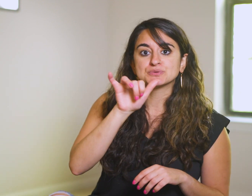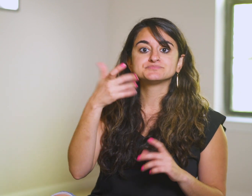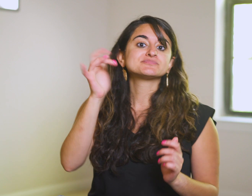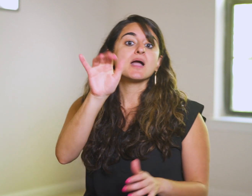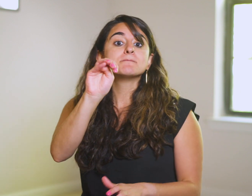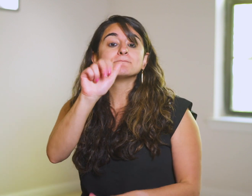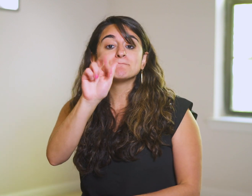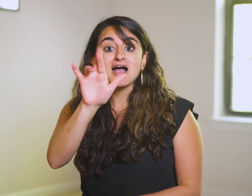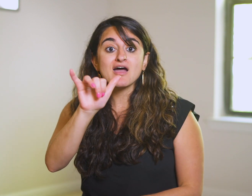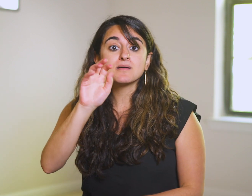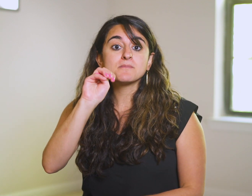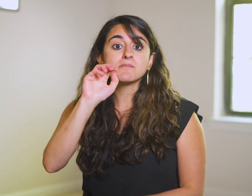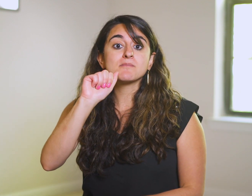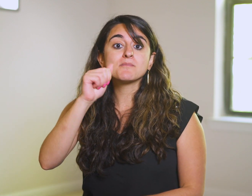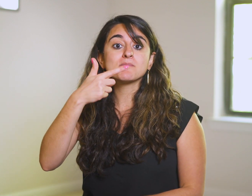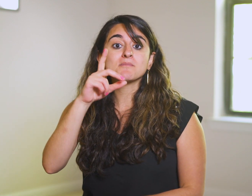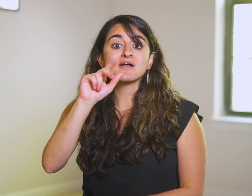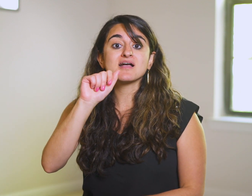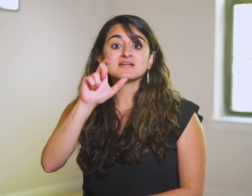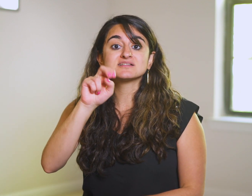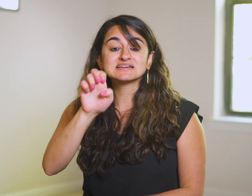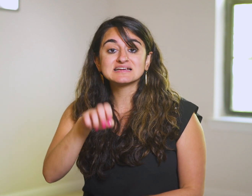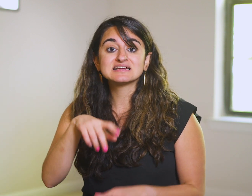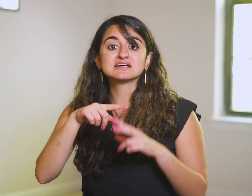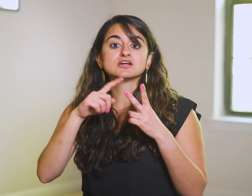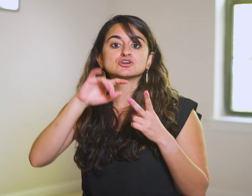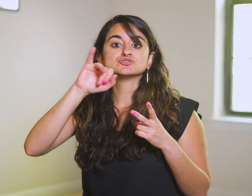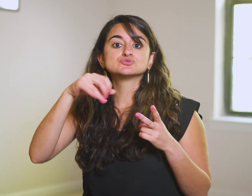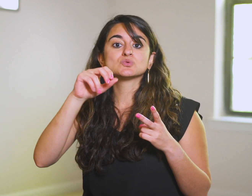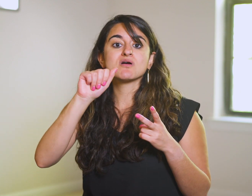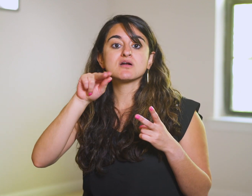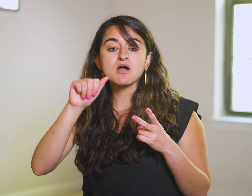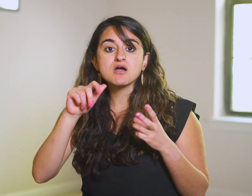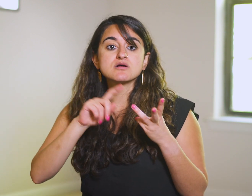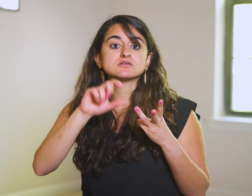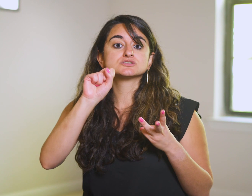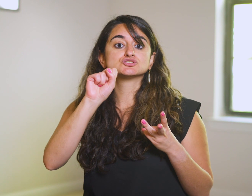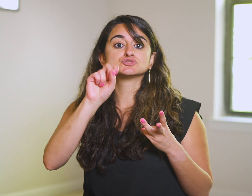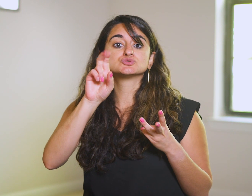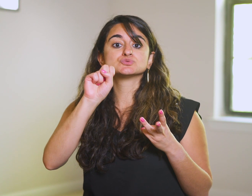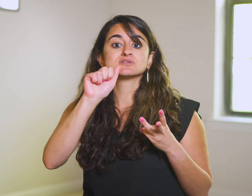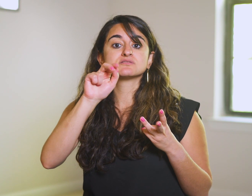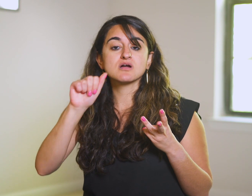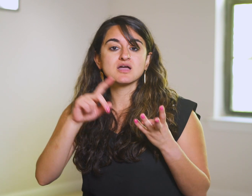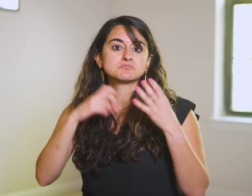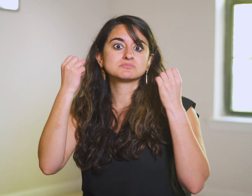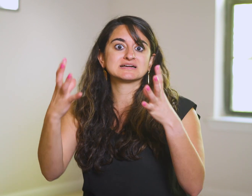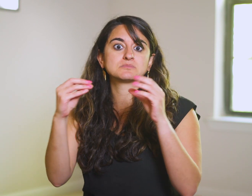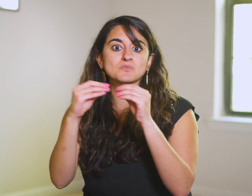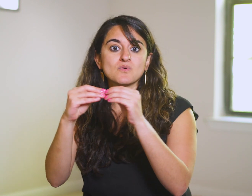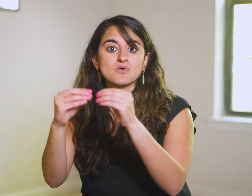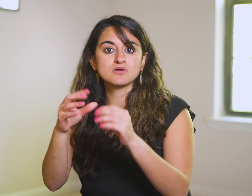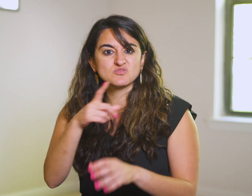Mary Magdalene, Joanna, Susanna, and many more.